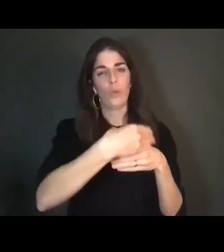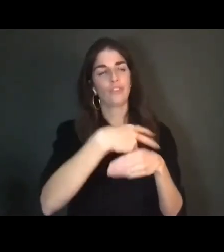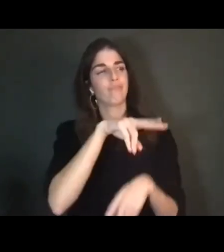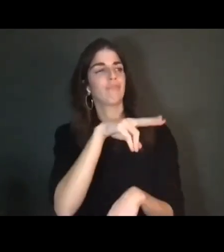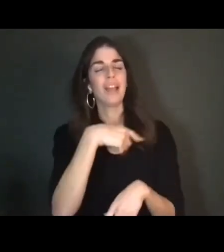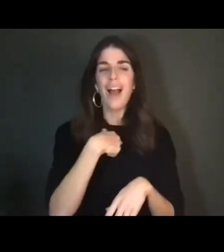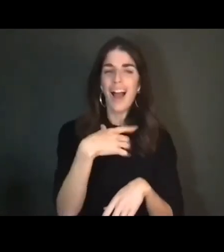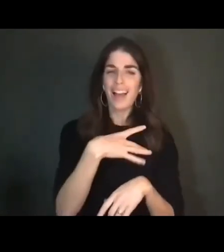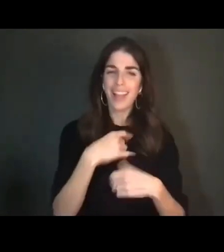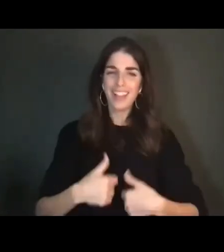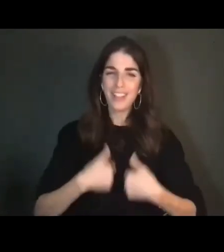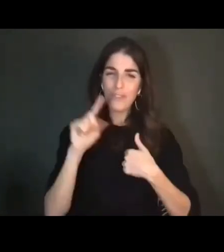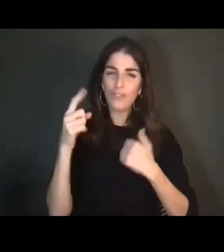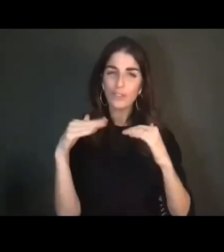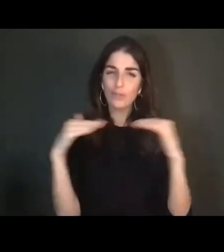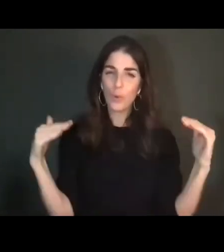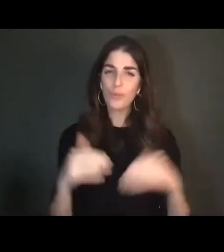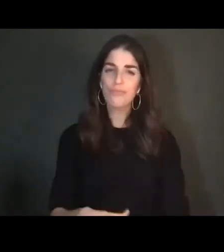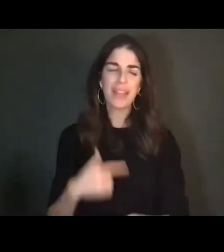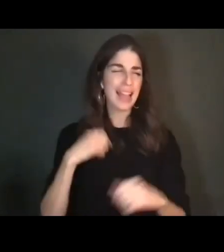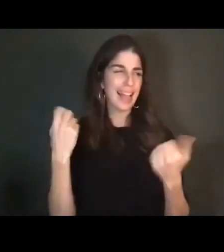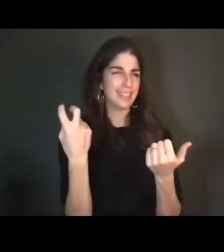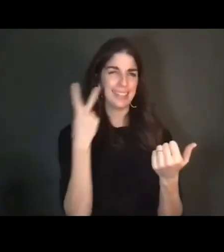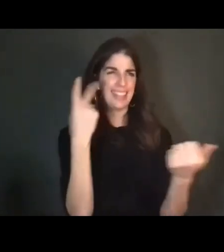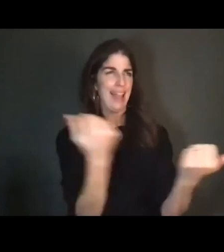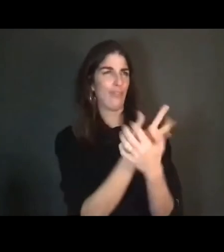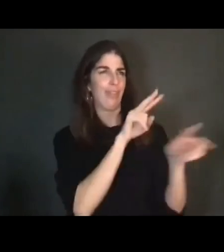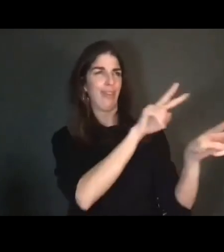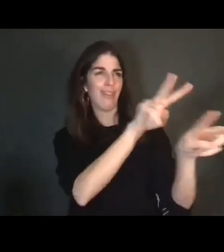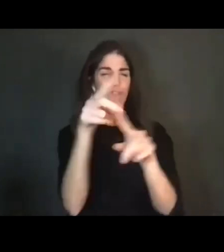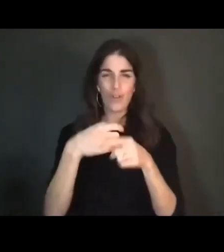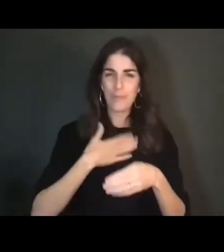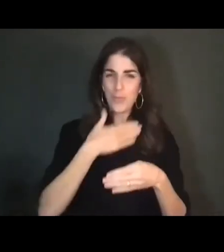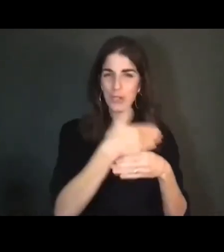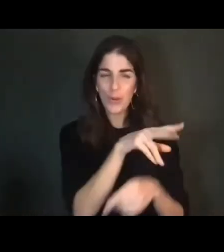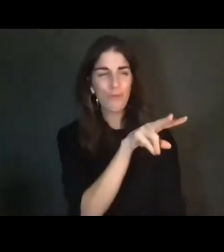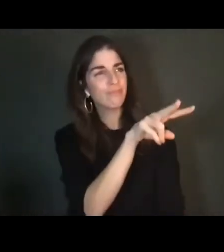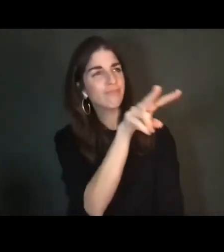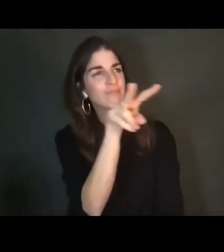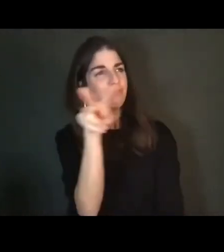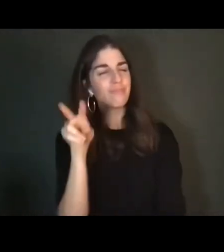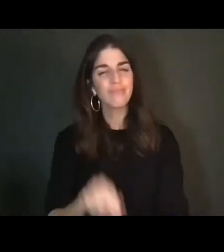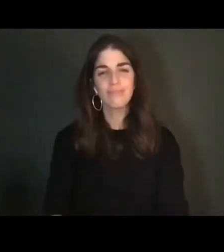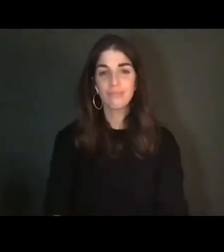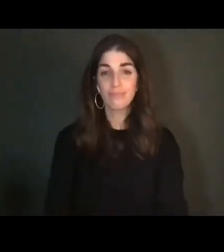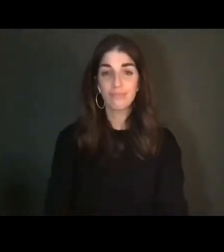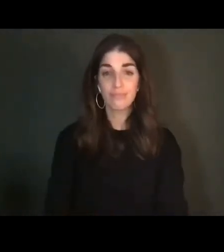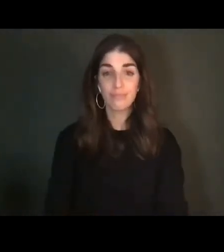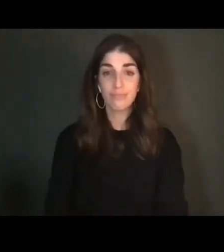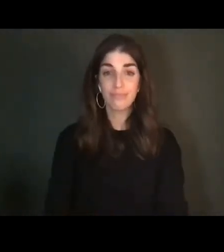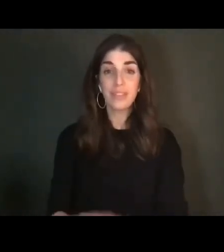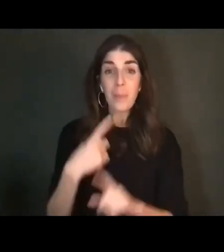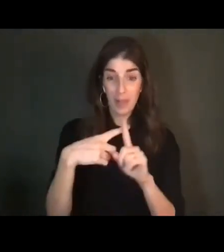floor. I can see everything from the window. And I have a ramp at the front stoop. They